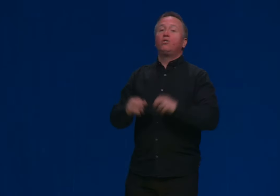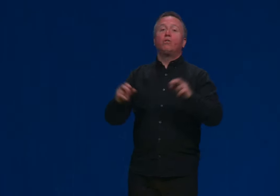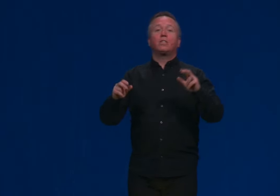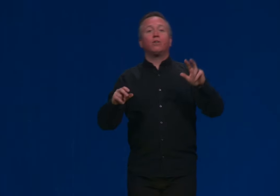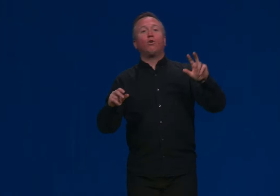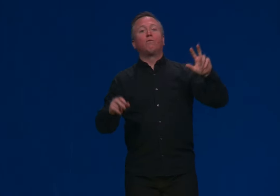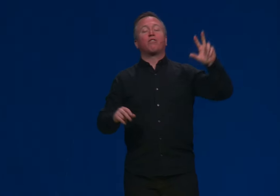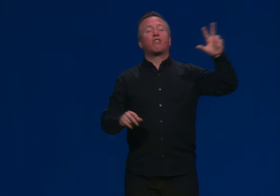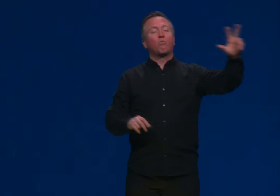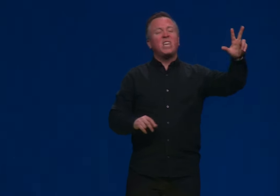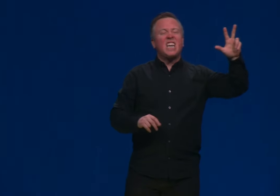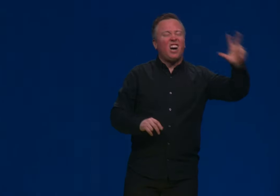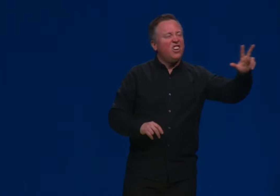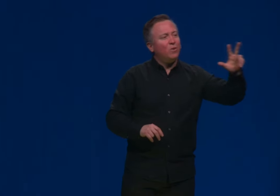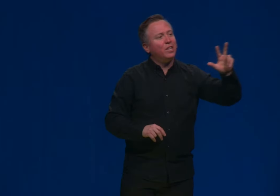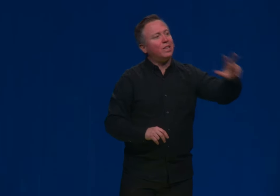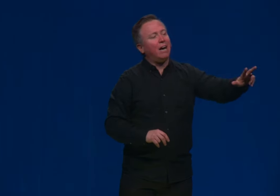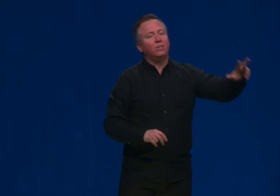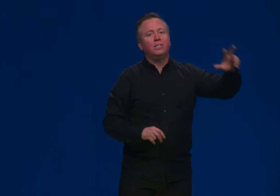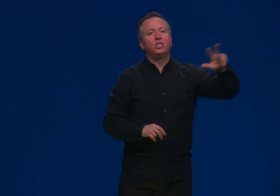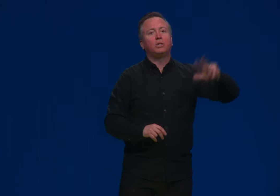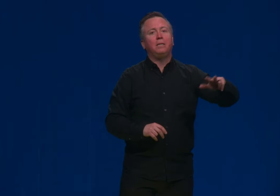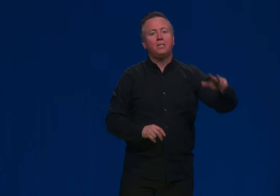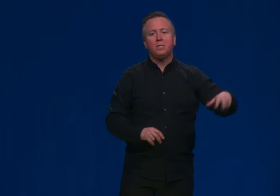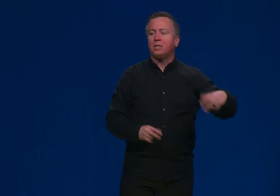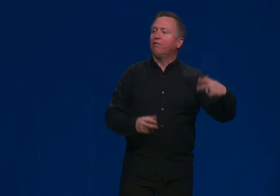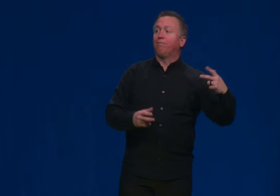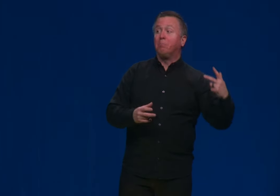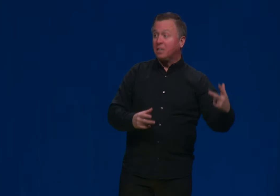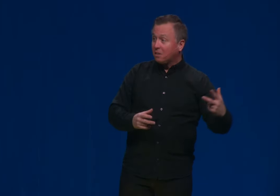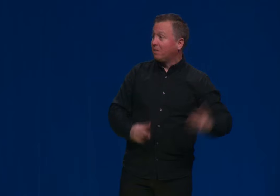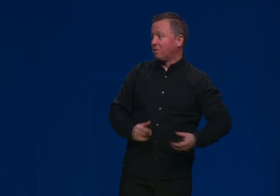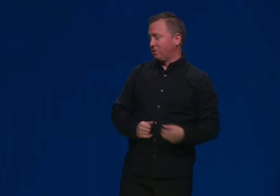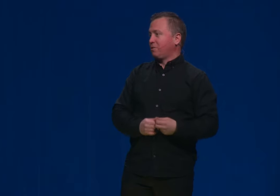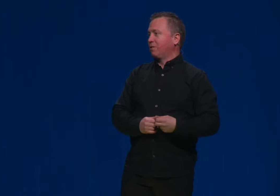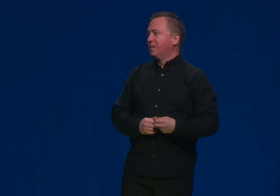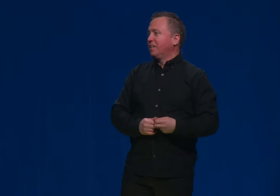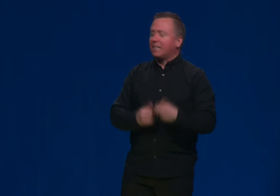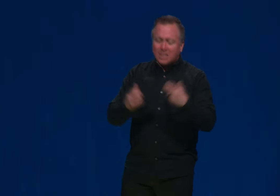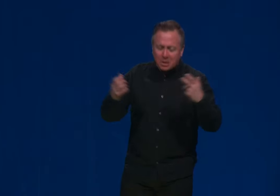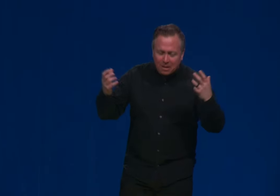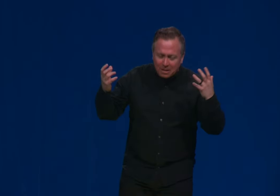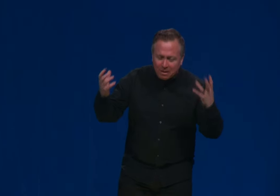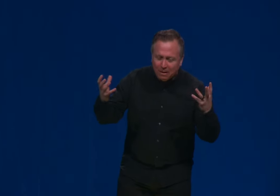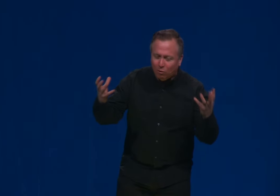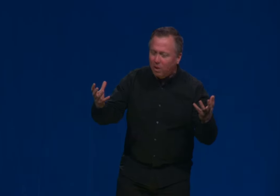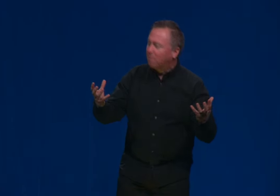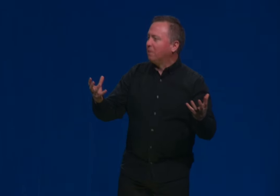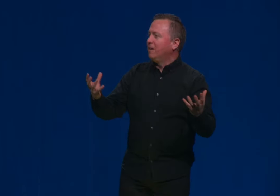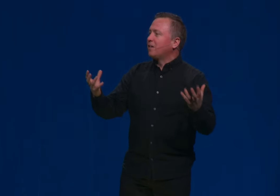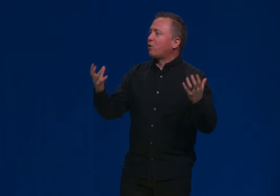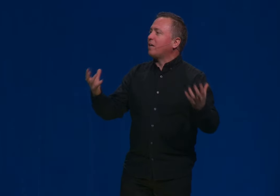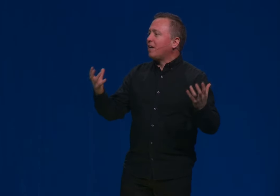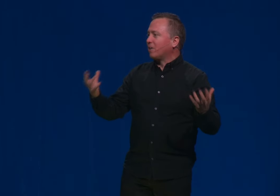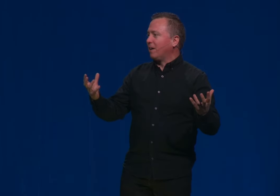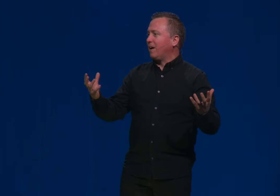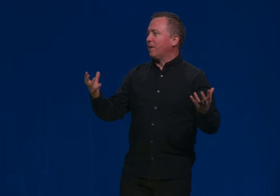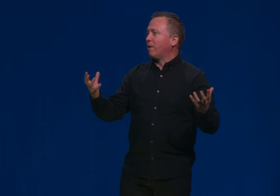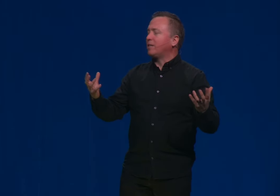Do you know that there are over 300,000 species of beetle on the earth? Like, that's that's an incredible creator. God, right?